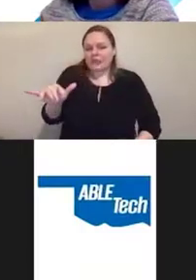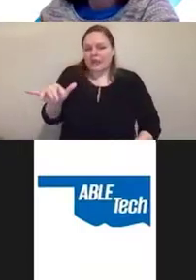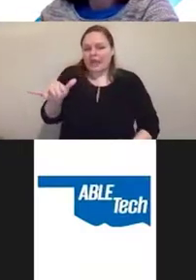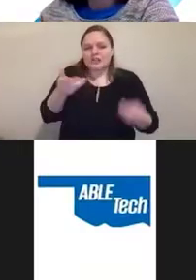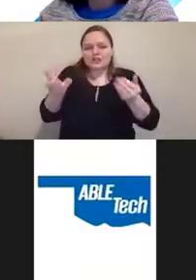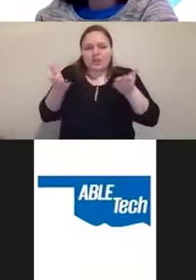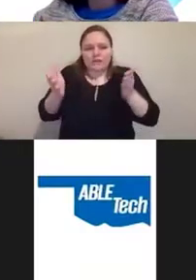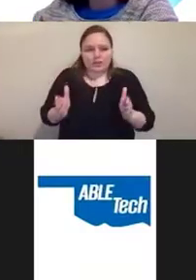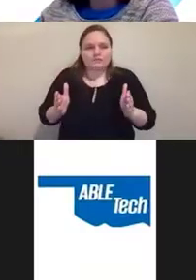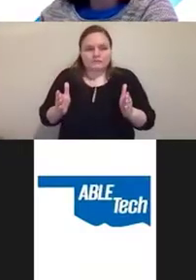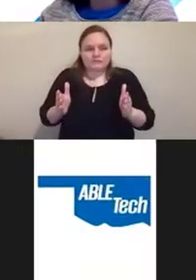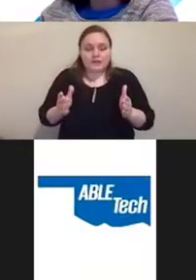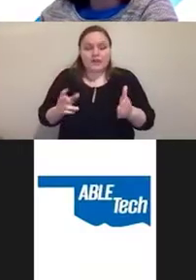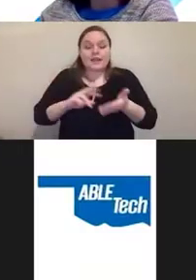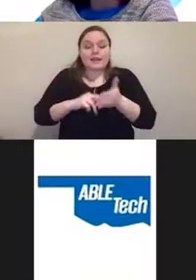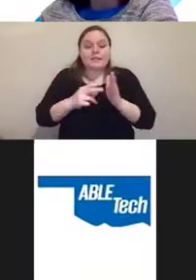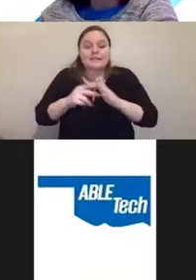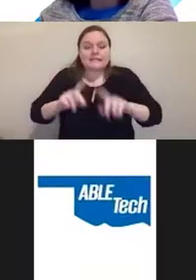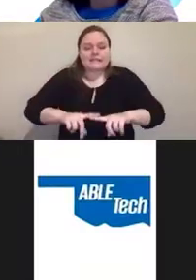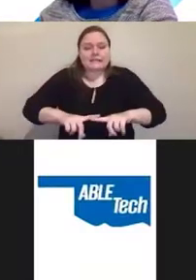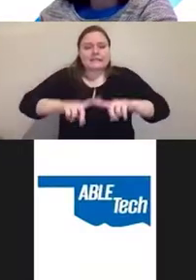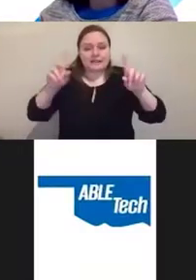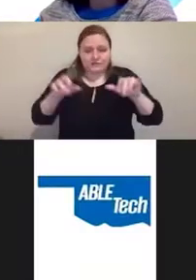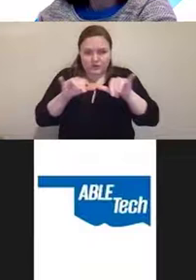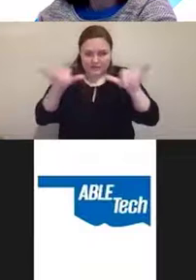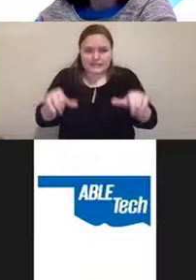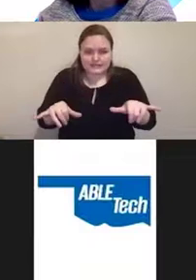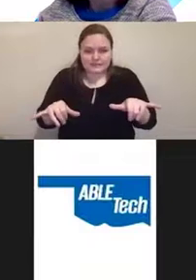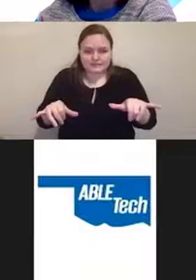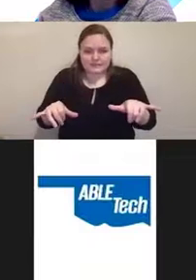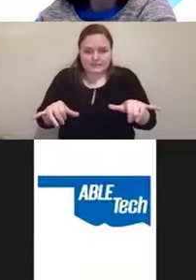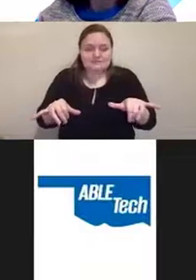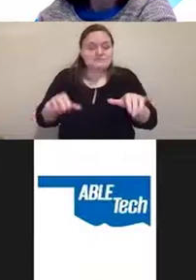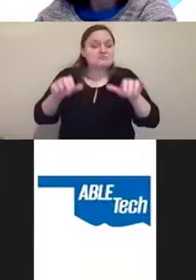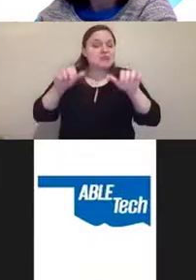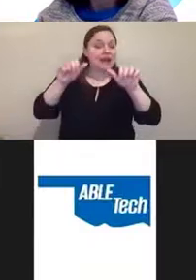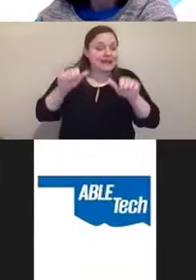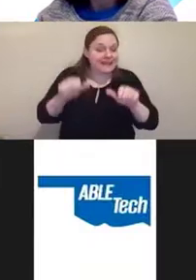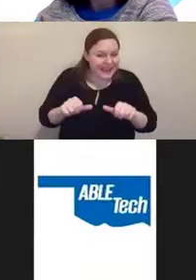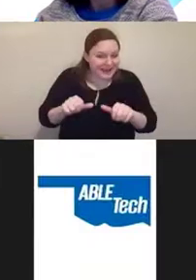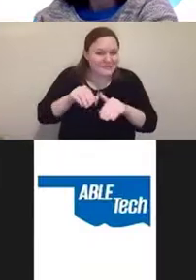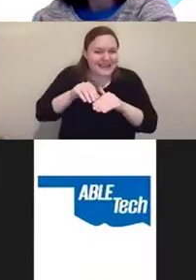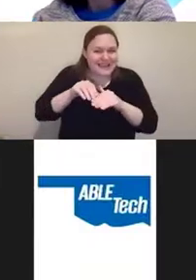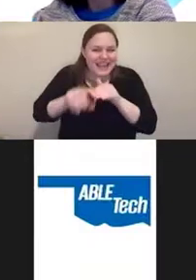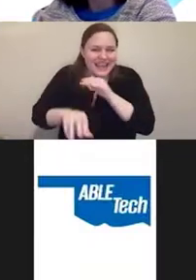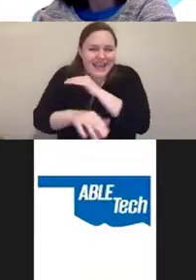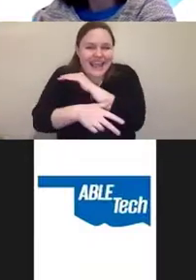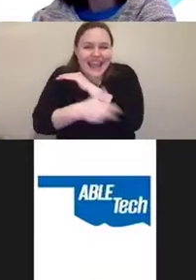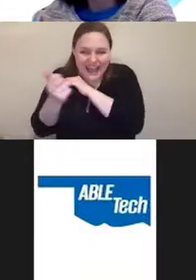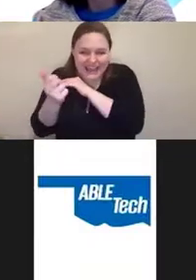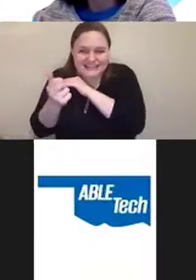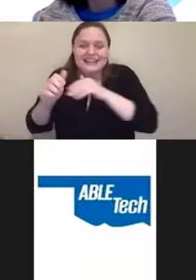So it's a different system which can be hacked and can have performance issues.